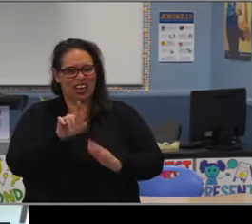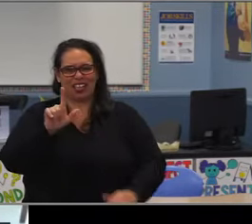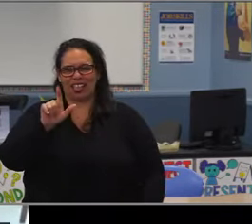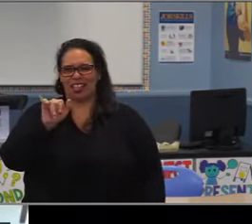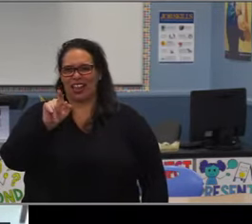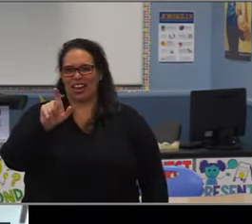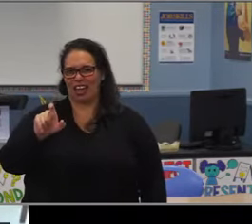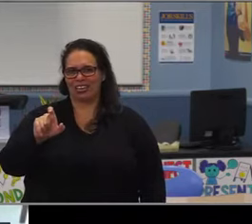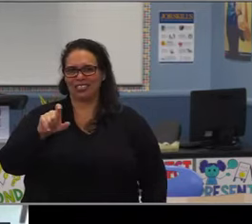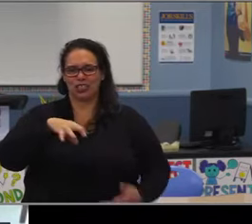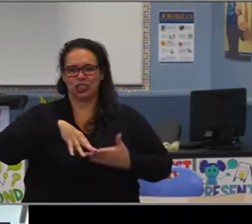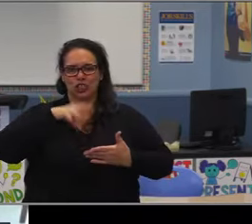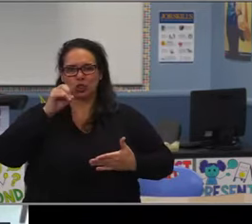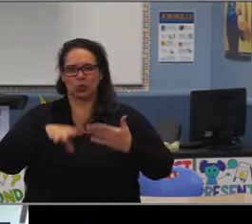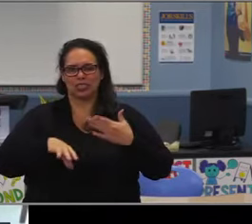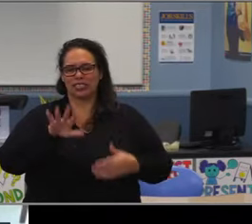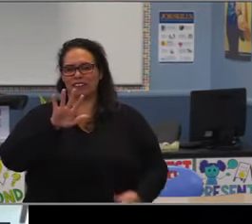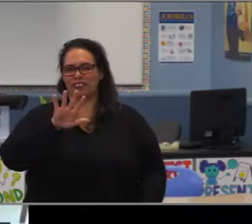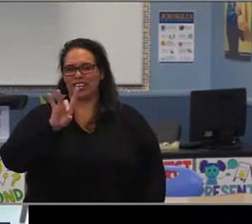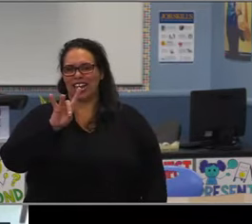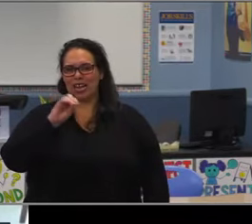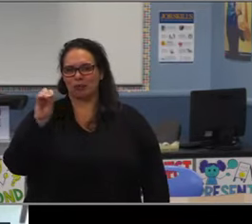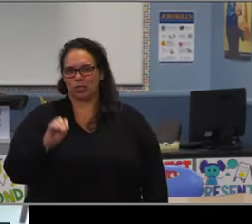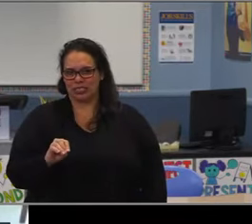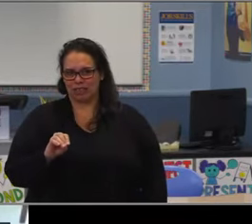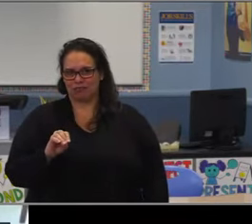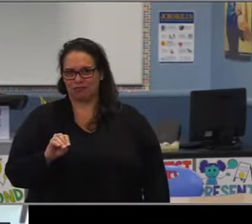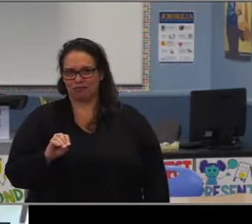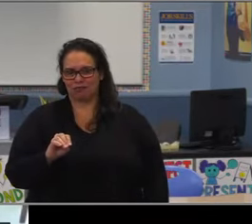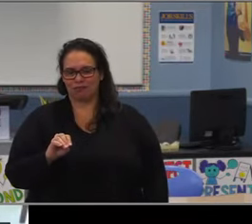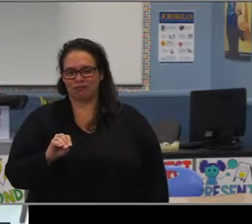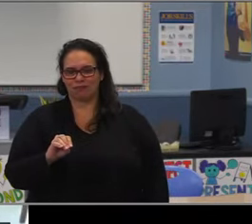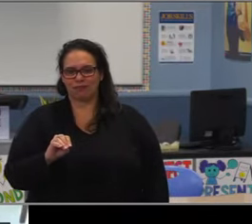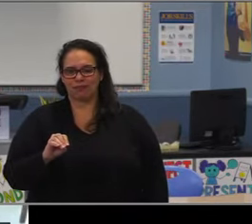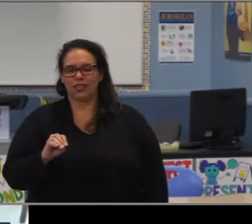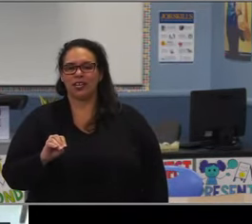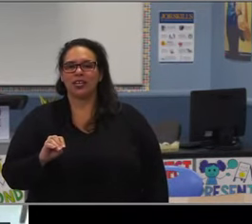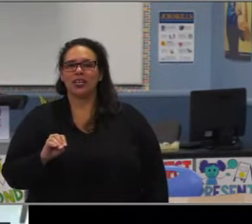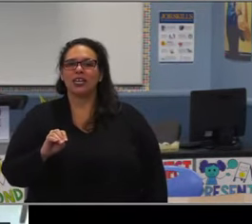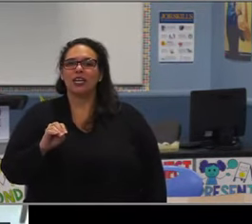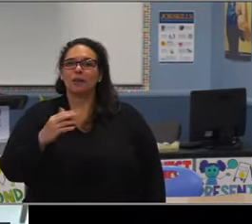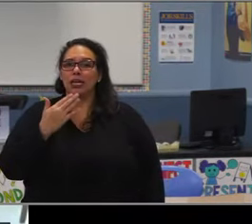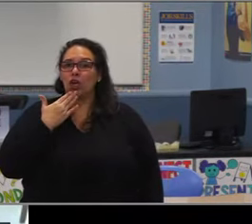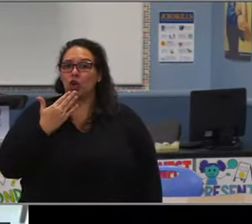in all the core subjects on their report card coming out of elementary school. So on that fifth grade achievement report,